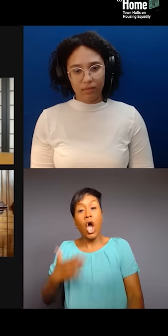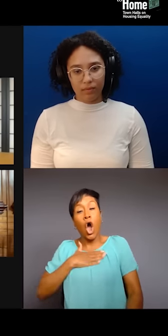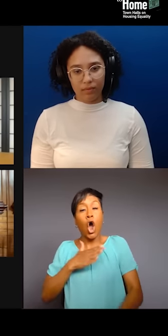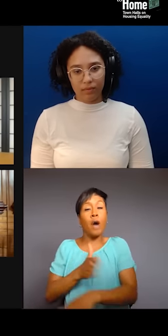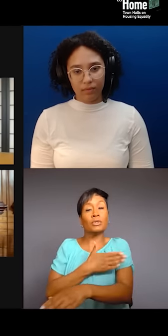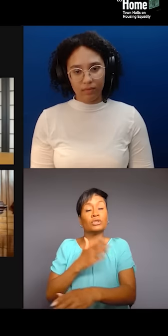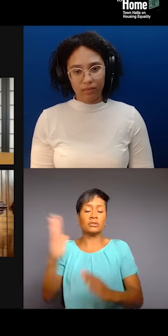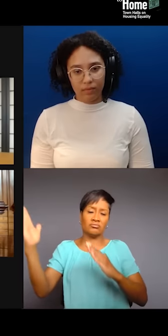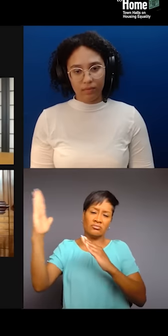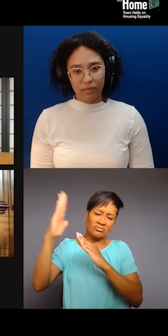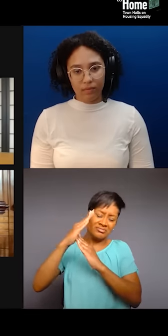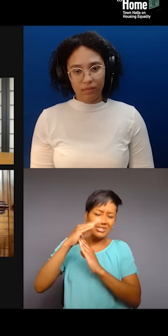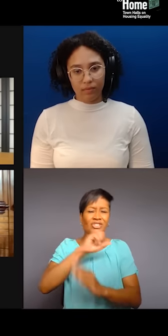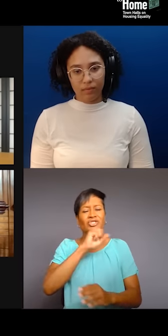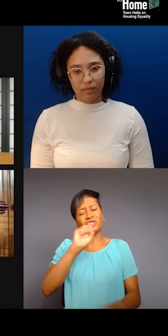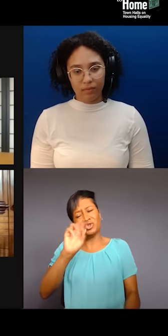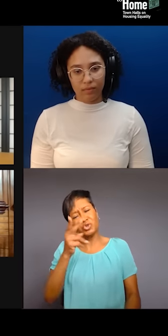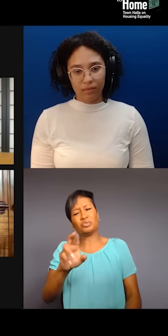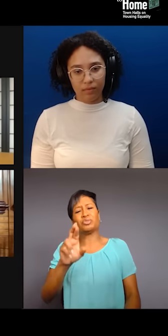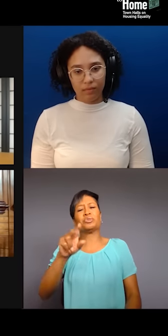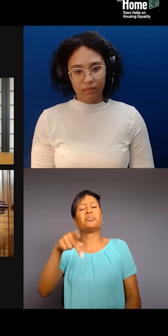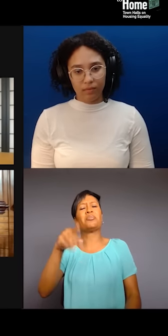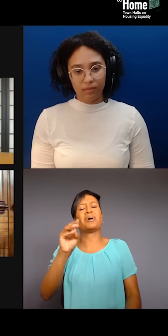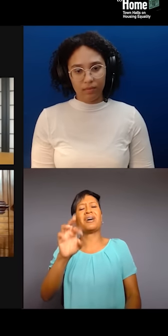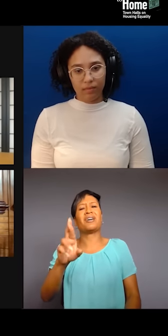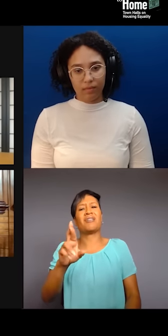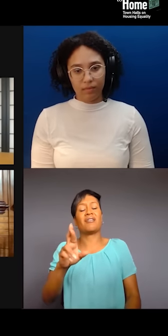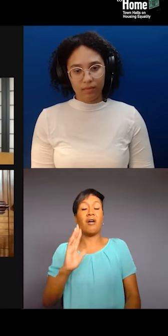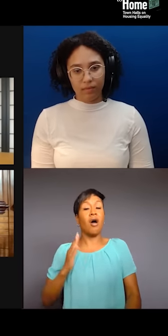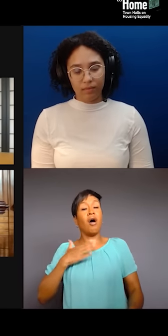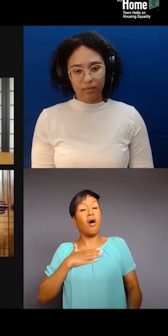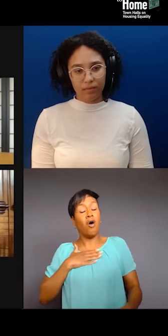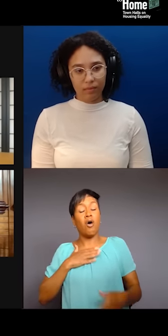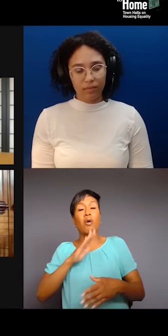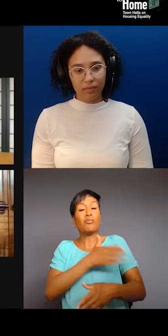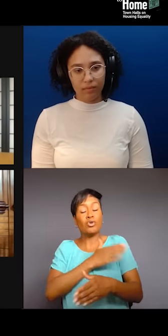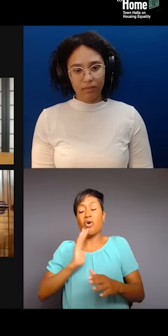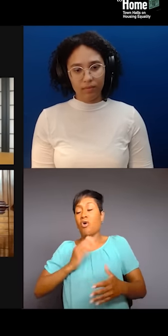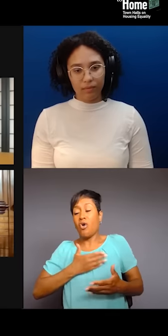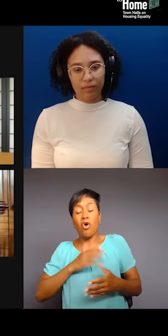and our music and culture has also been what kept DC alive when nobody wanted to be here.